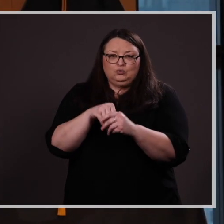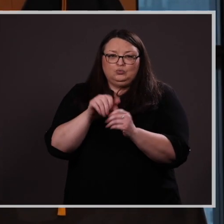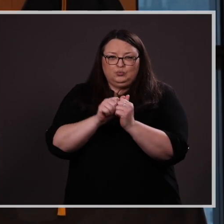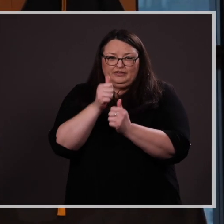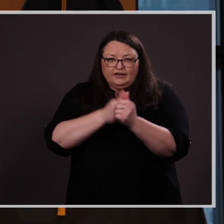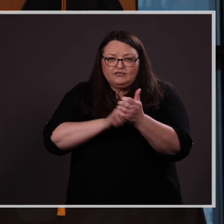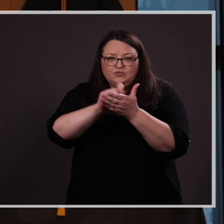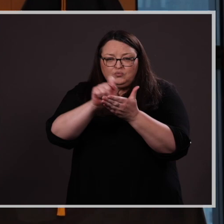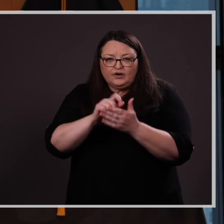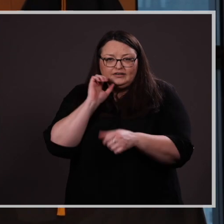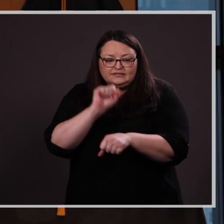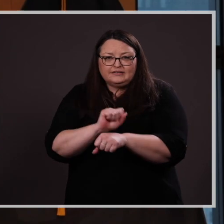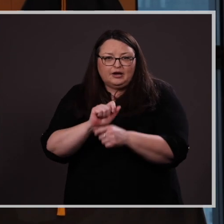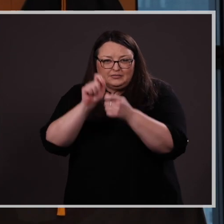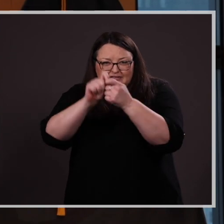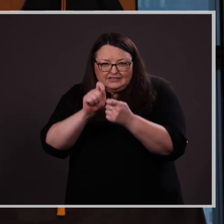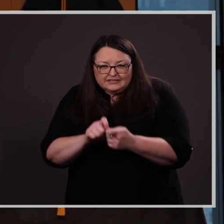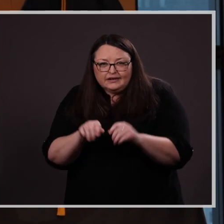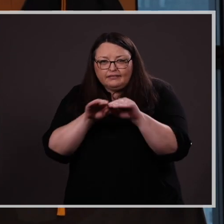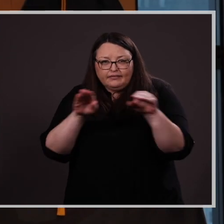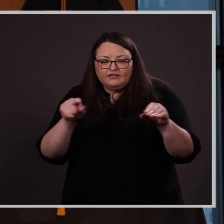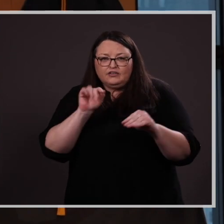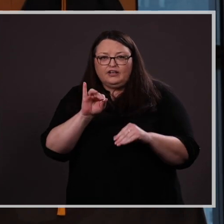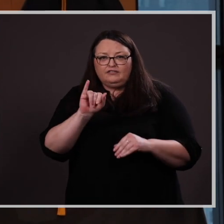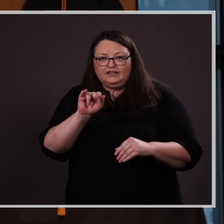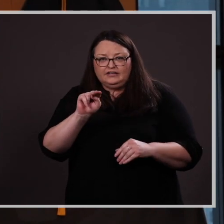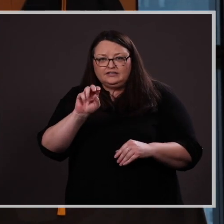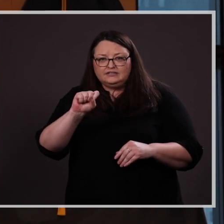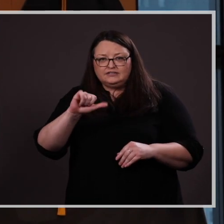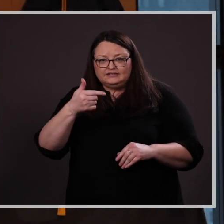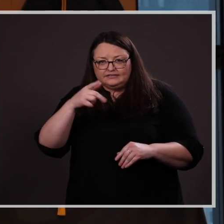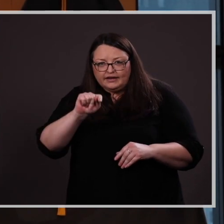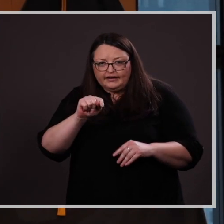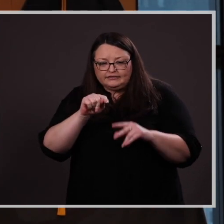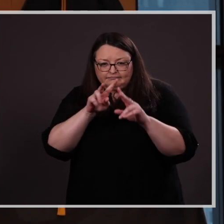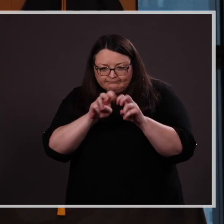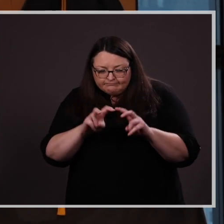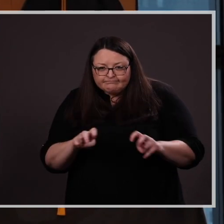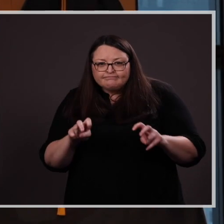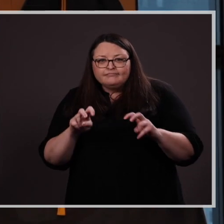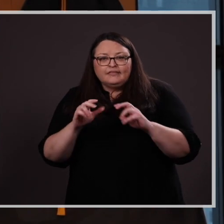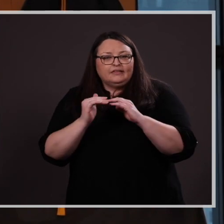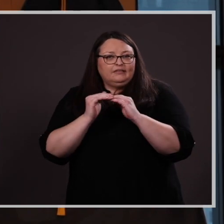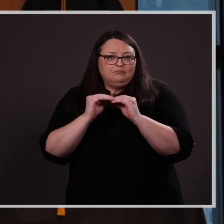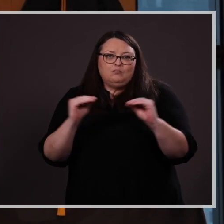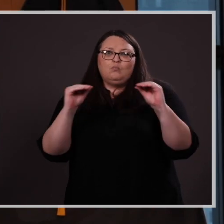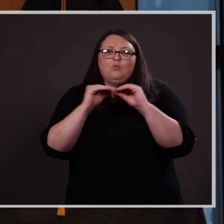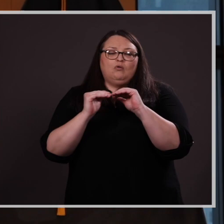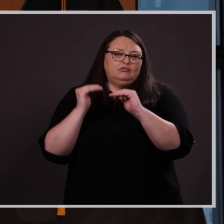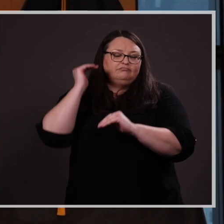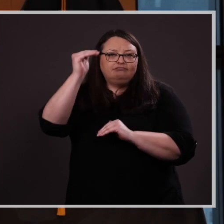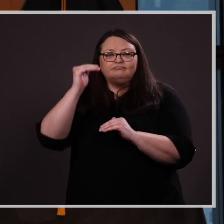detail and a level of insight that went beyond what one expects from an undergraduate student.